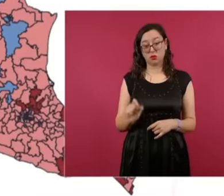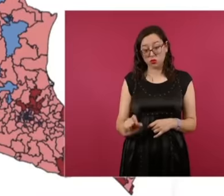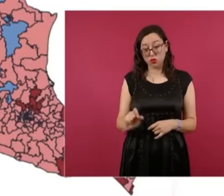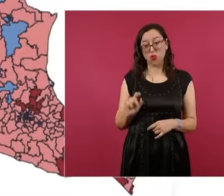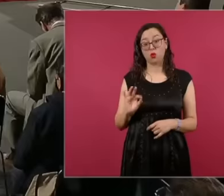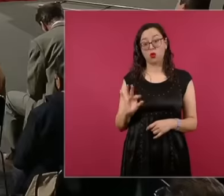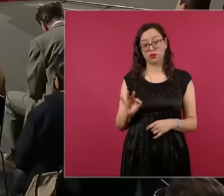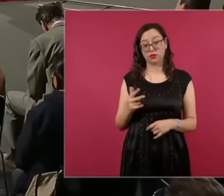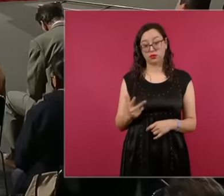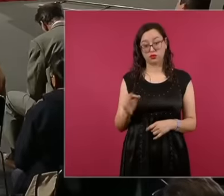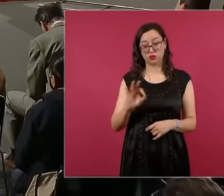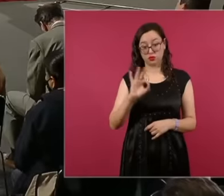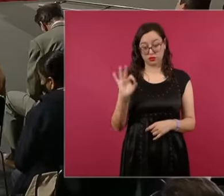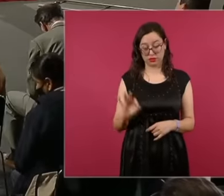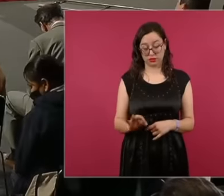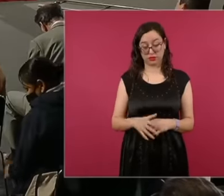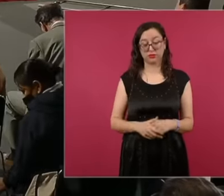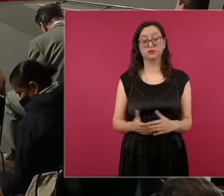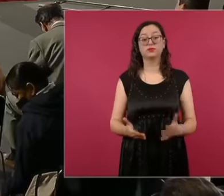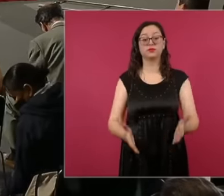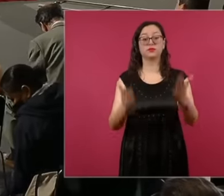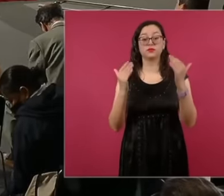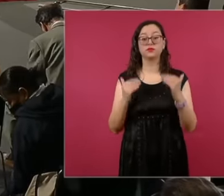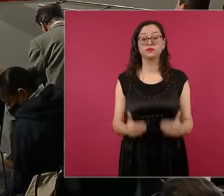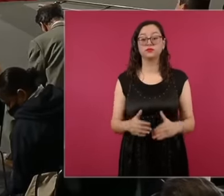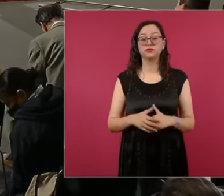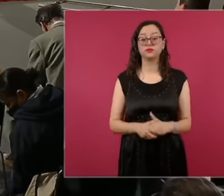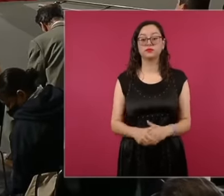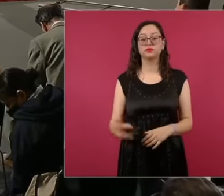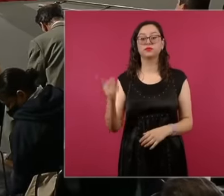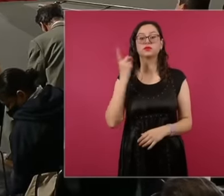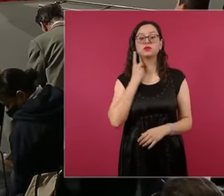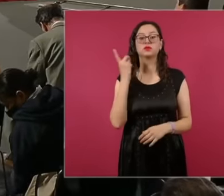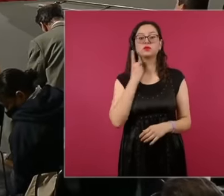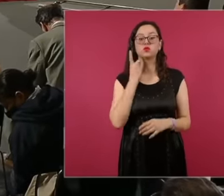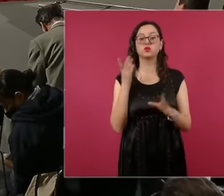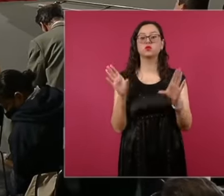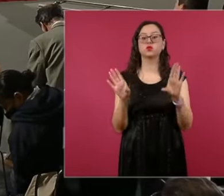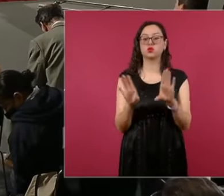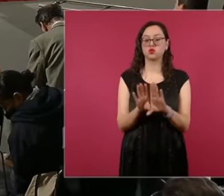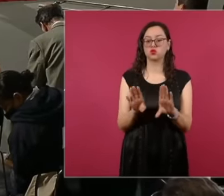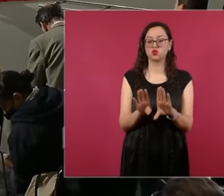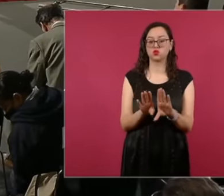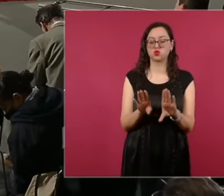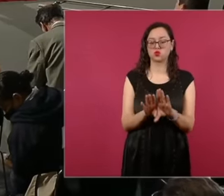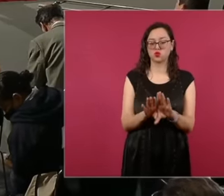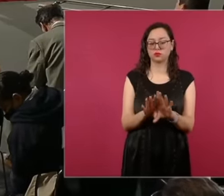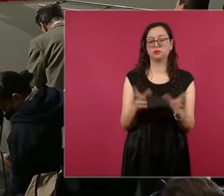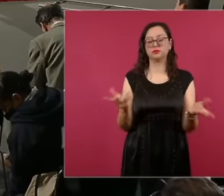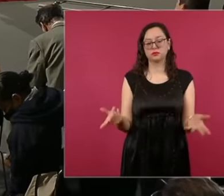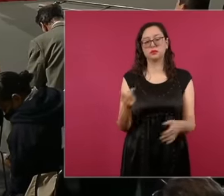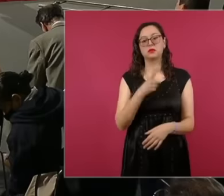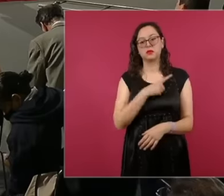Here is the map of deputies, we must remember that although the chamber of deputies